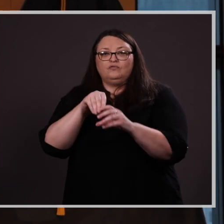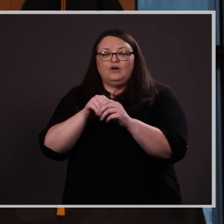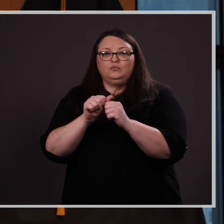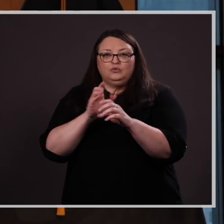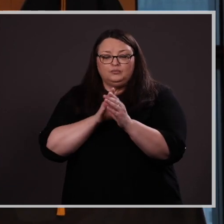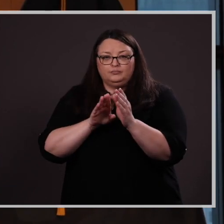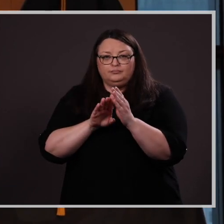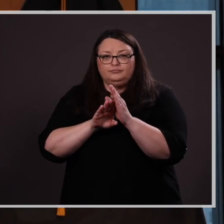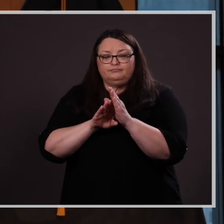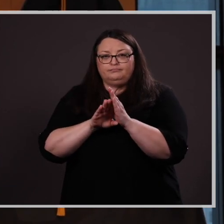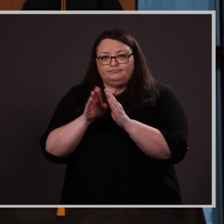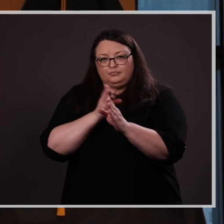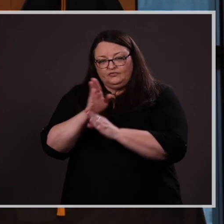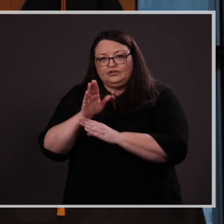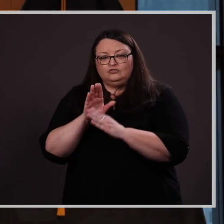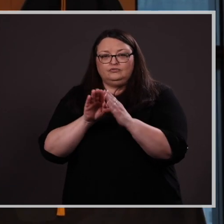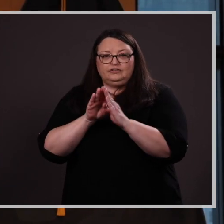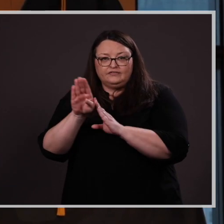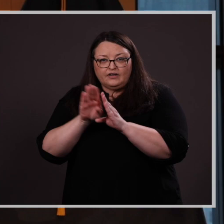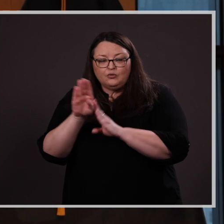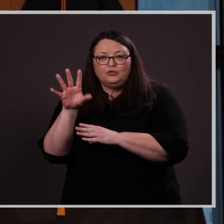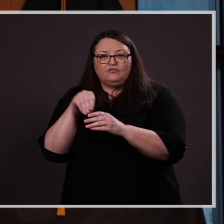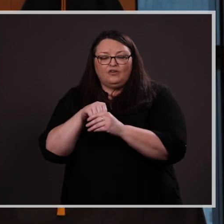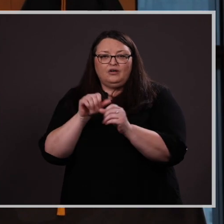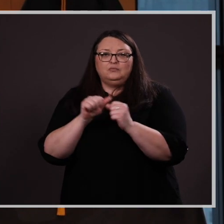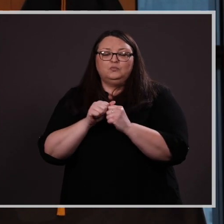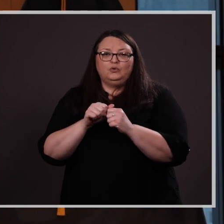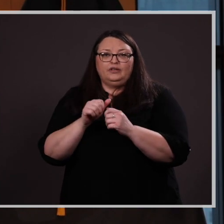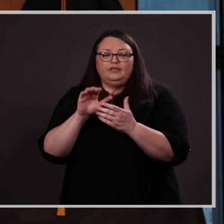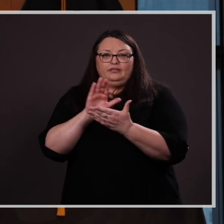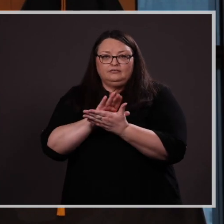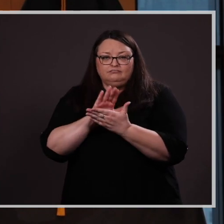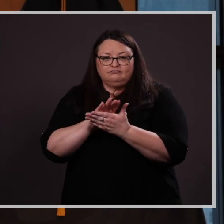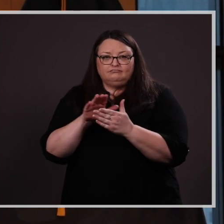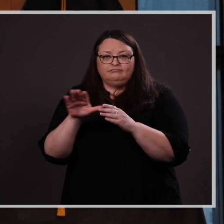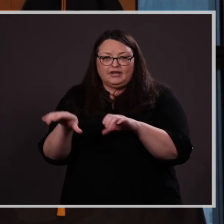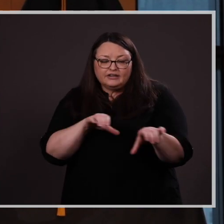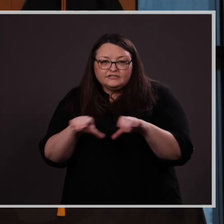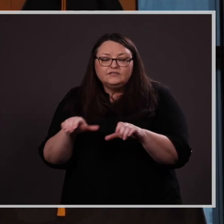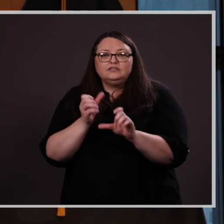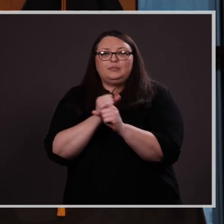and engagement in campus activities make here a worthy candidate for this honor.